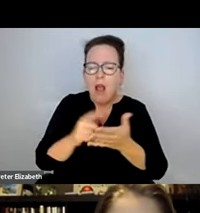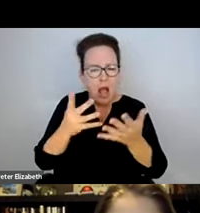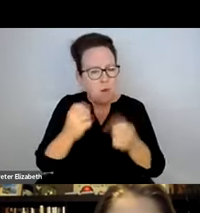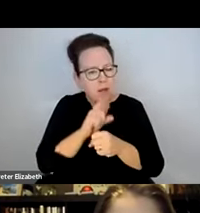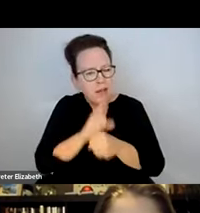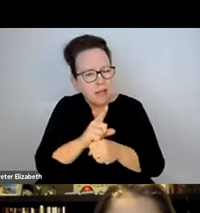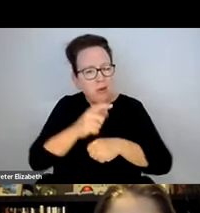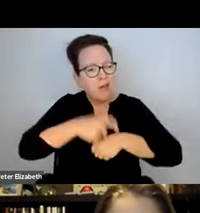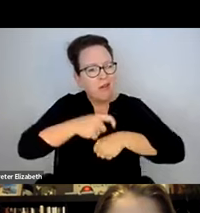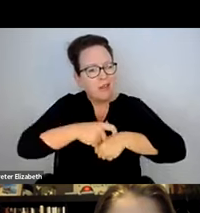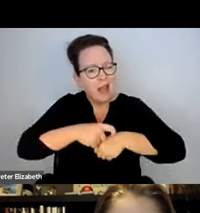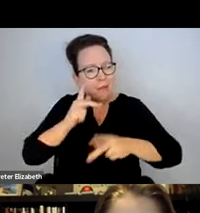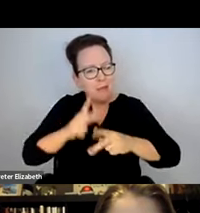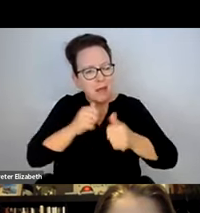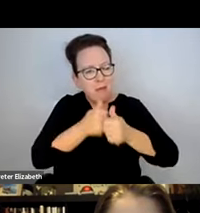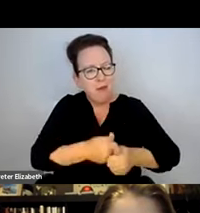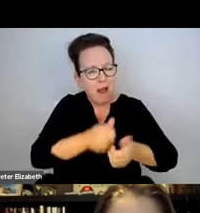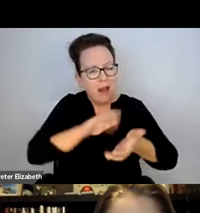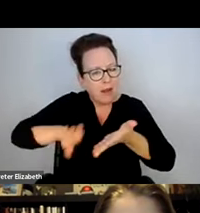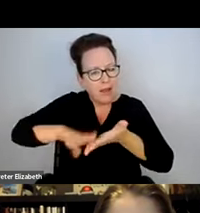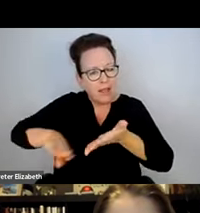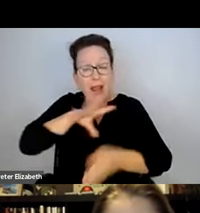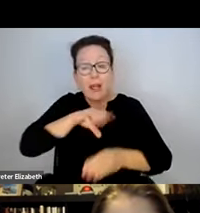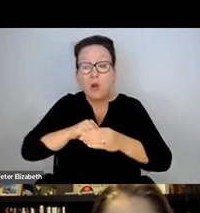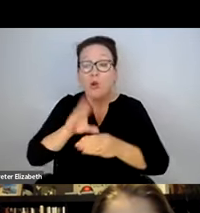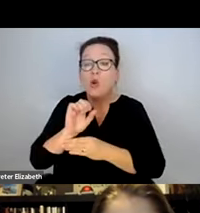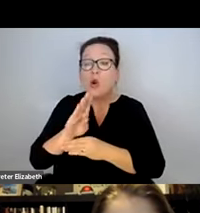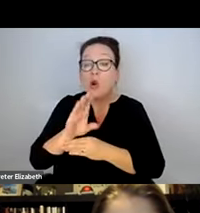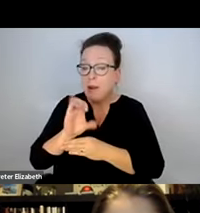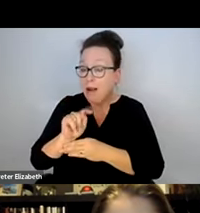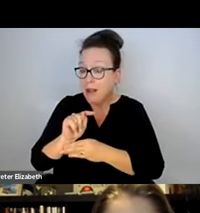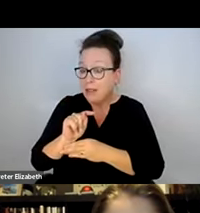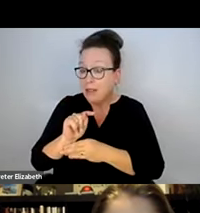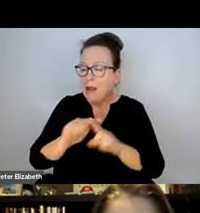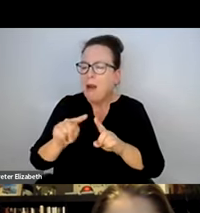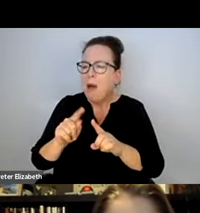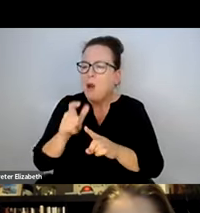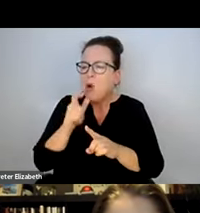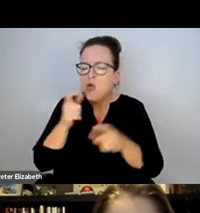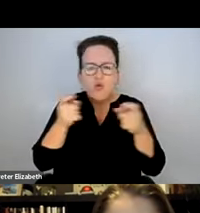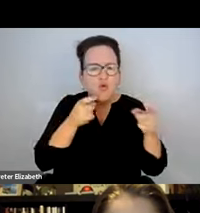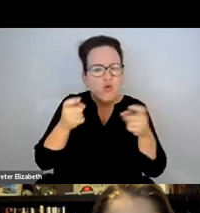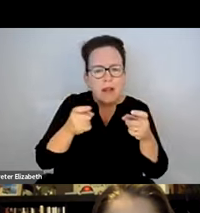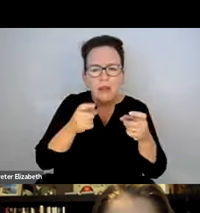WE UPGRADED OUR SNOW REMOVAL BYLAW TO SHORT THE COMPLIANCE WINDOW -- SHORTEN THE COMPLIANCE WINDOW AND INCLUDE CURB CUTS.